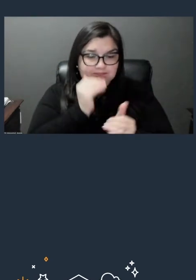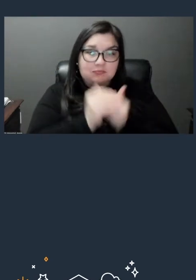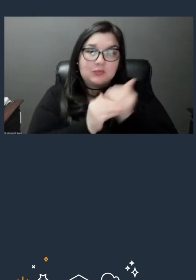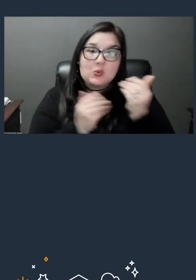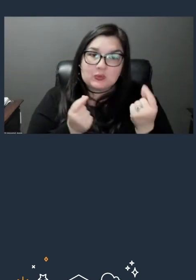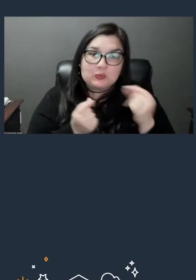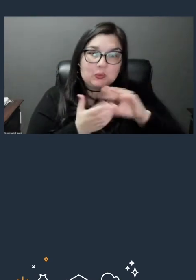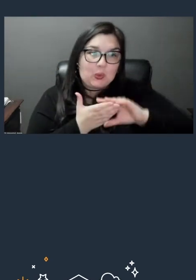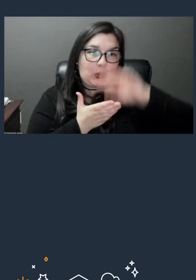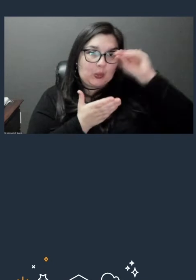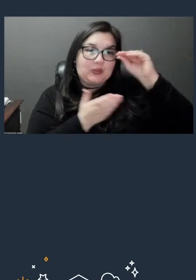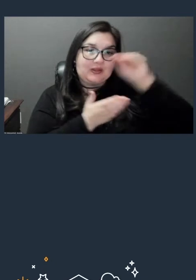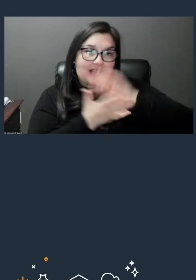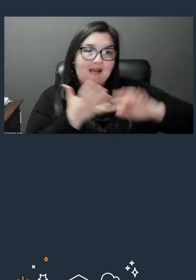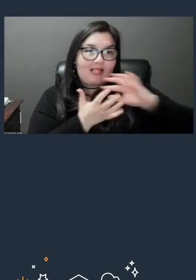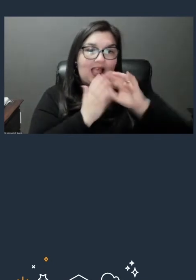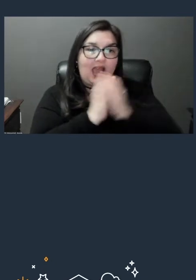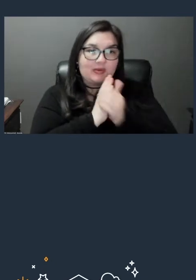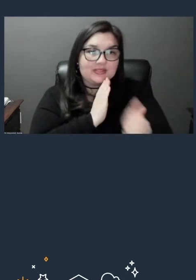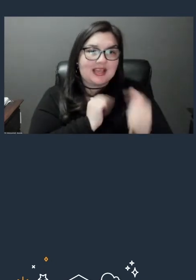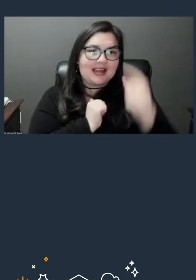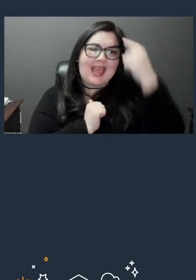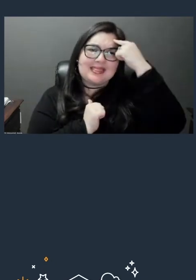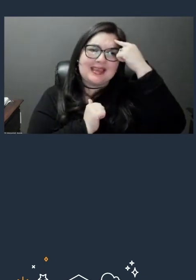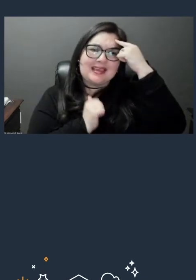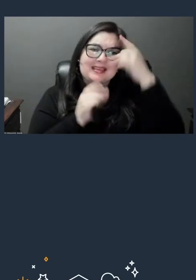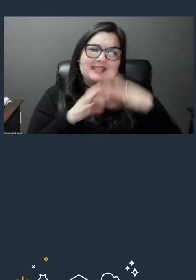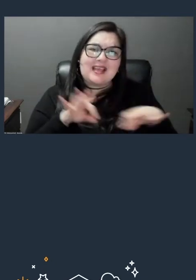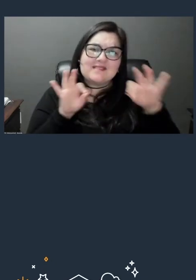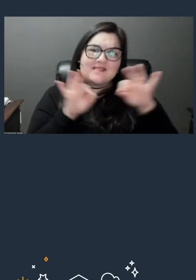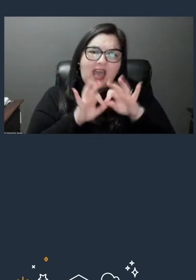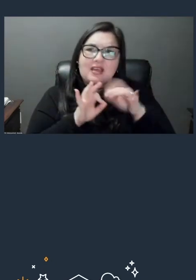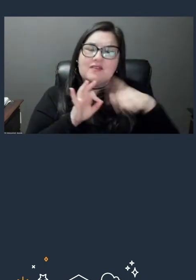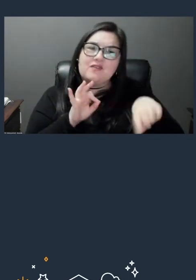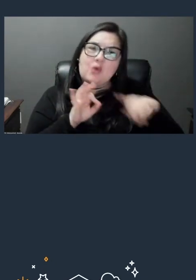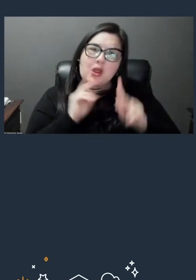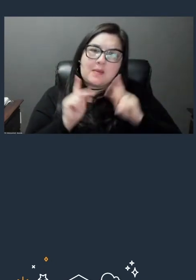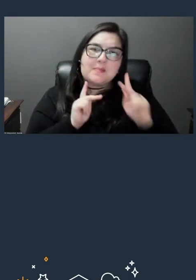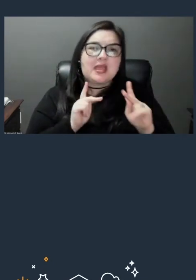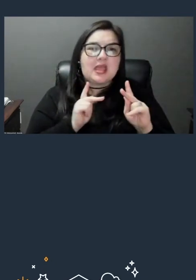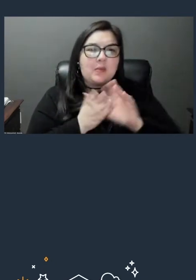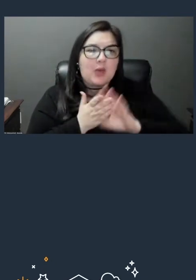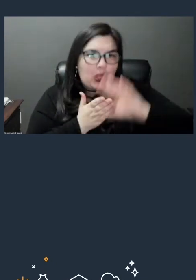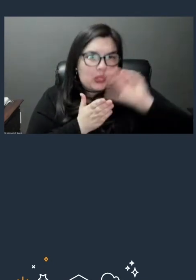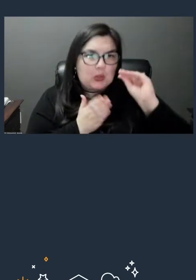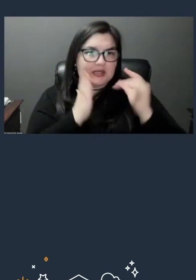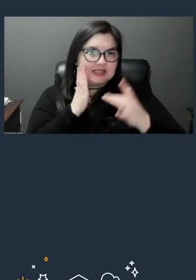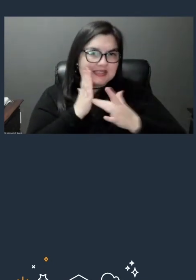I think it'd be very valuable for people who learn technology and know that it's not always that straightforward to figure out where to start.